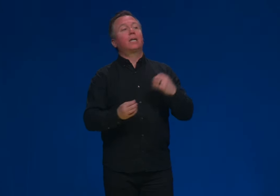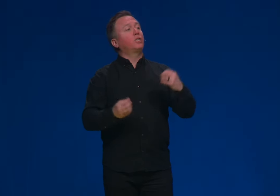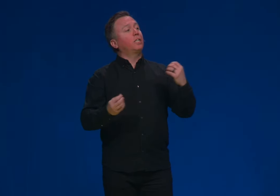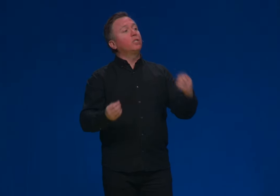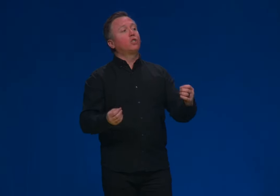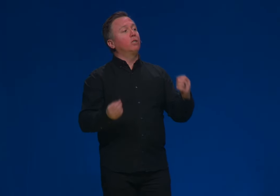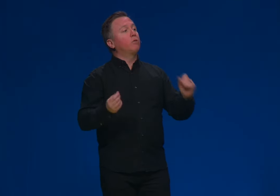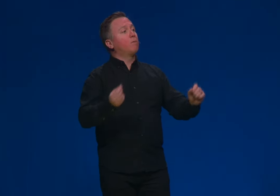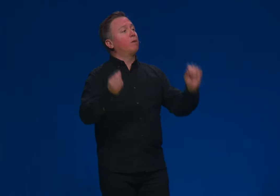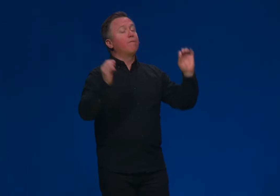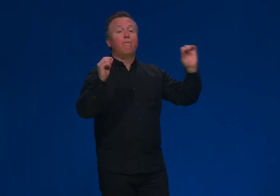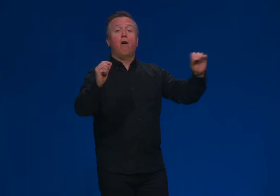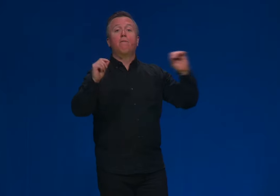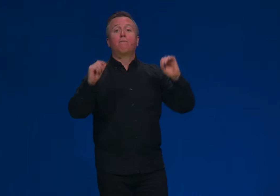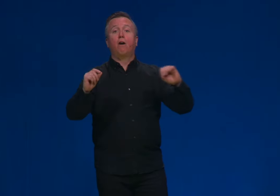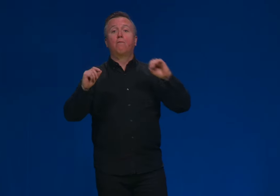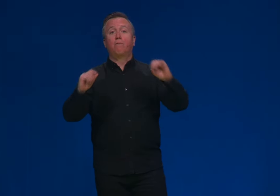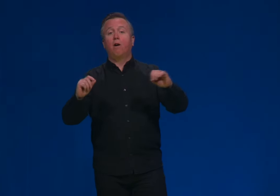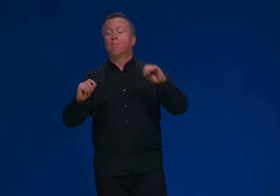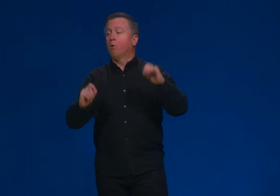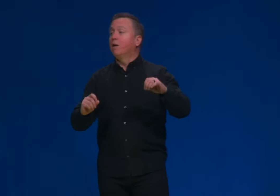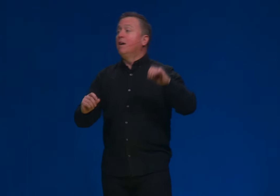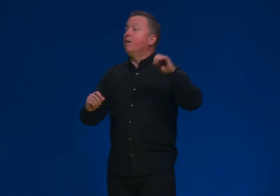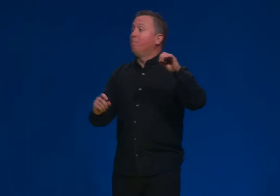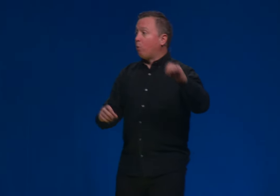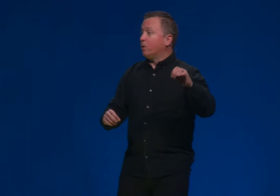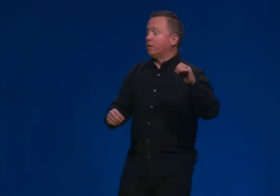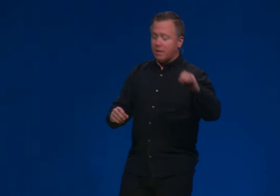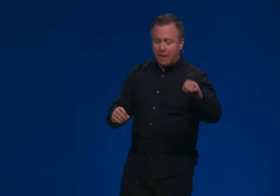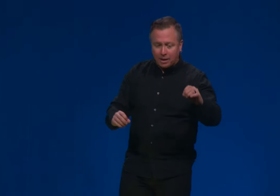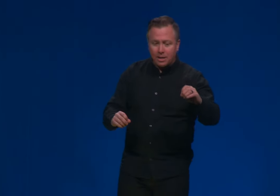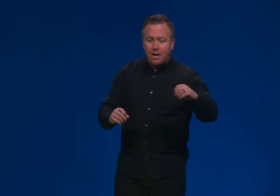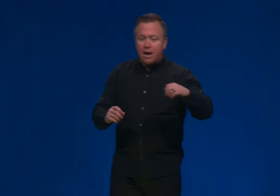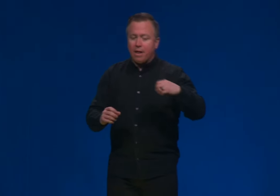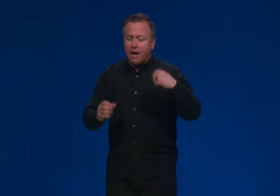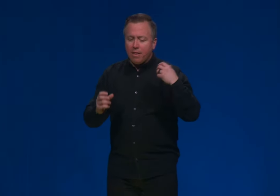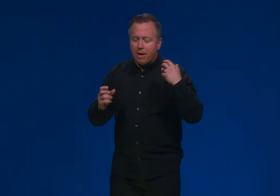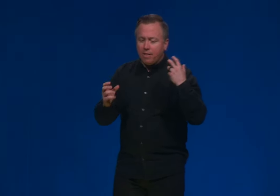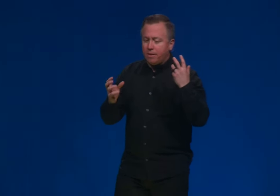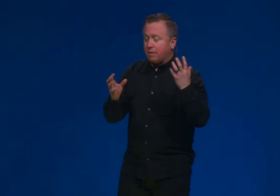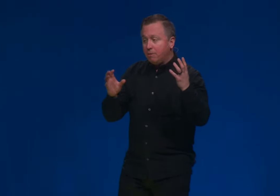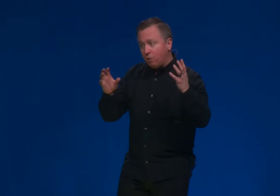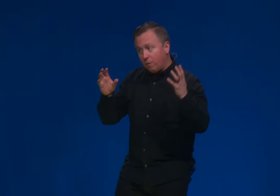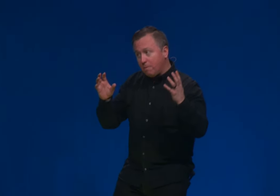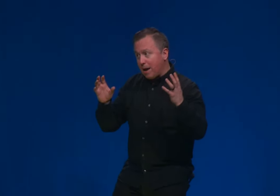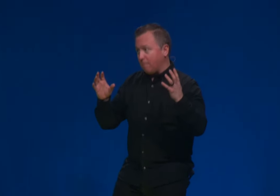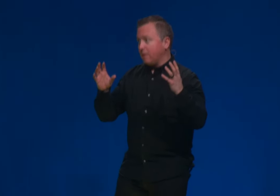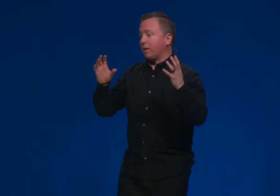It's actually concerned with something far, far, far more important than that. And some of you are already mad at me.